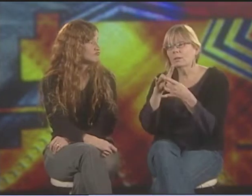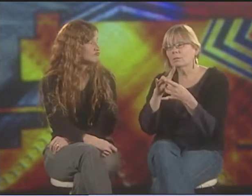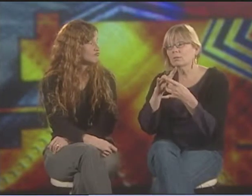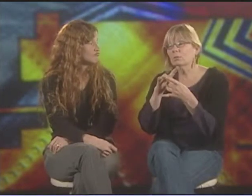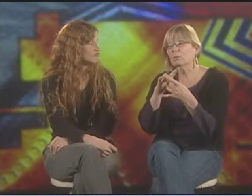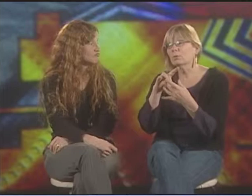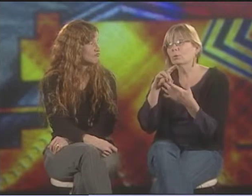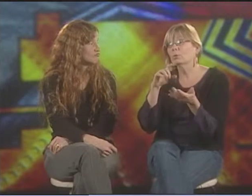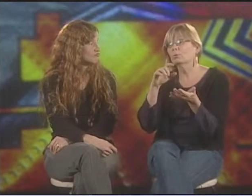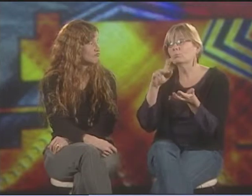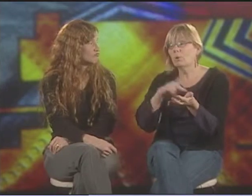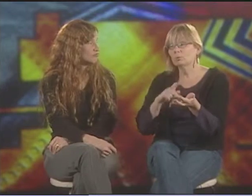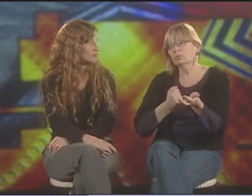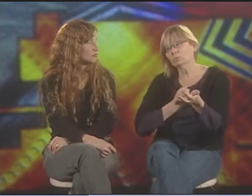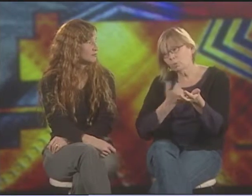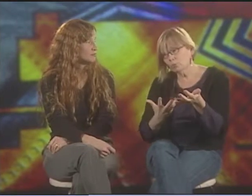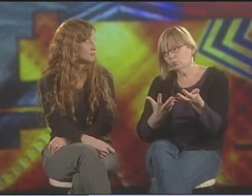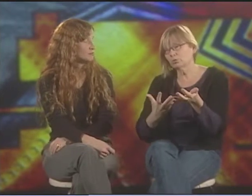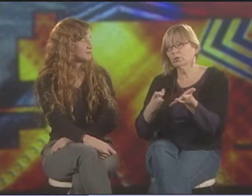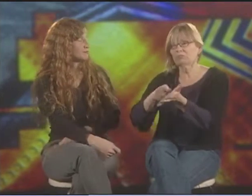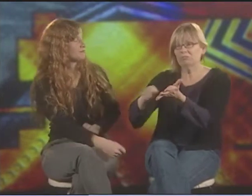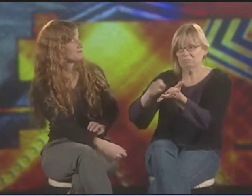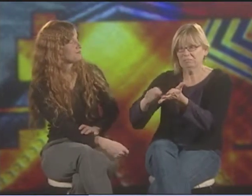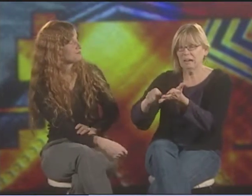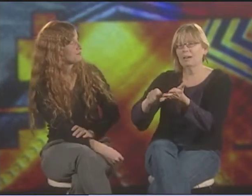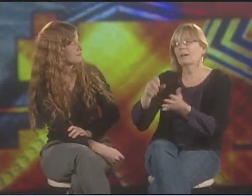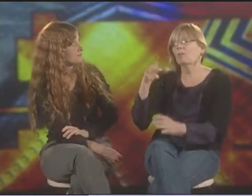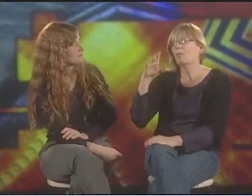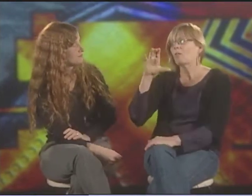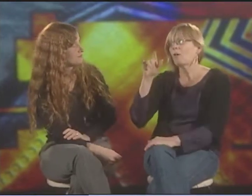YEAH, I THINK THIS RELATES TO POETRY ALSO.